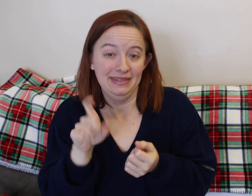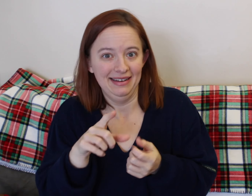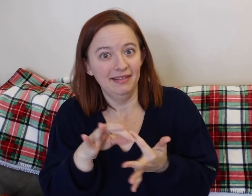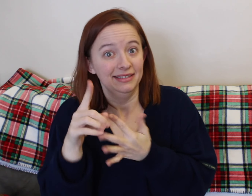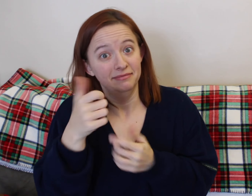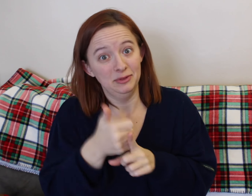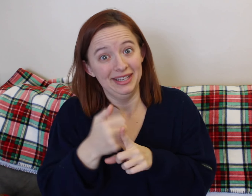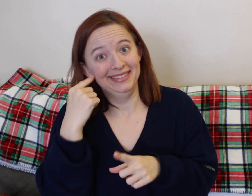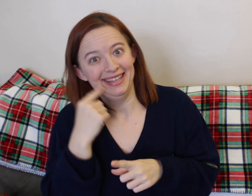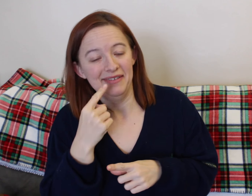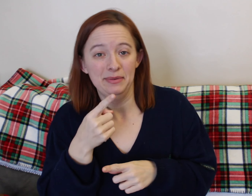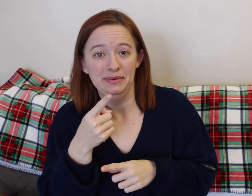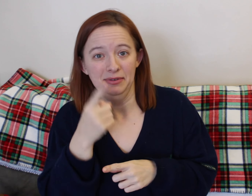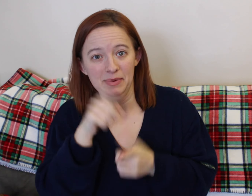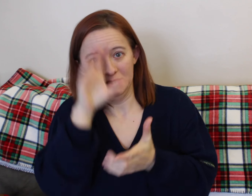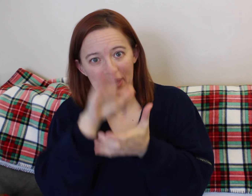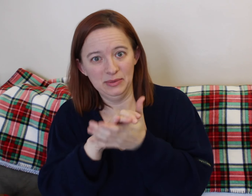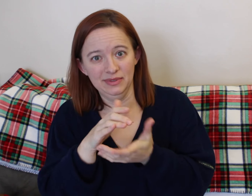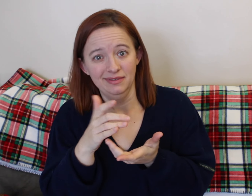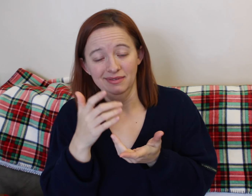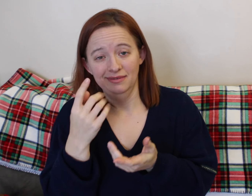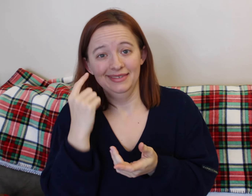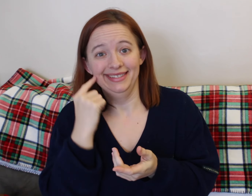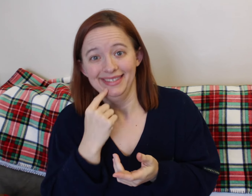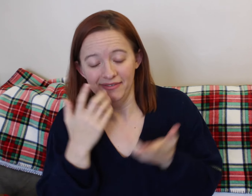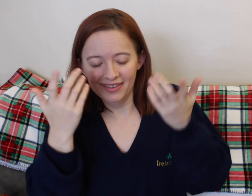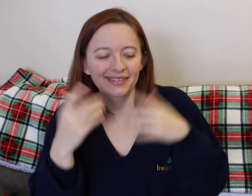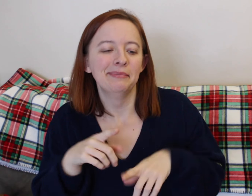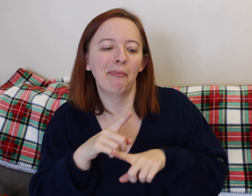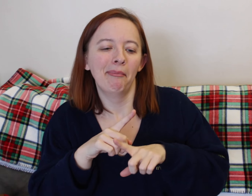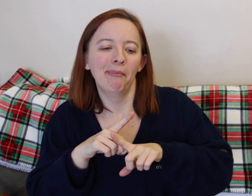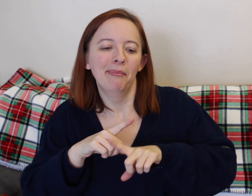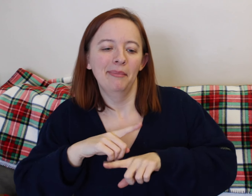They have plenty of vaseline stuff there. It's really not necessary. But I did use it.